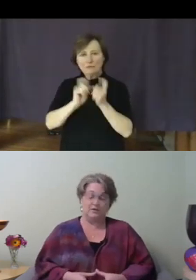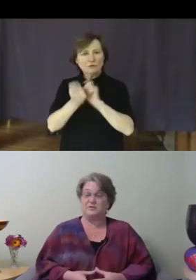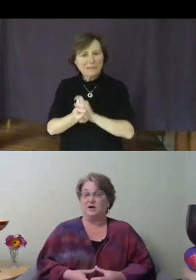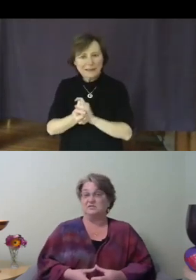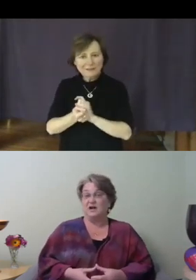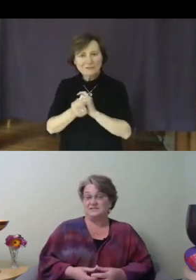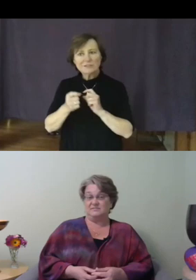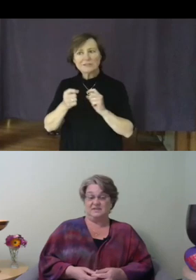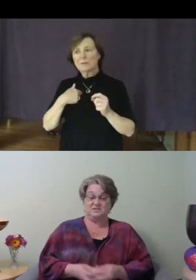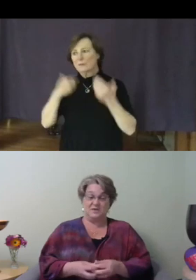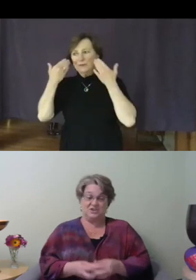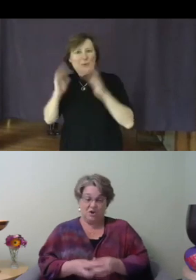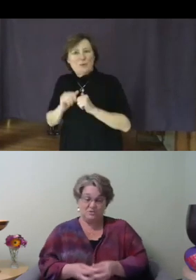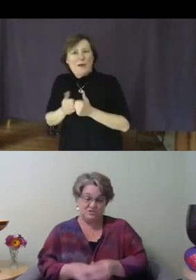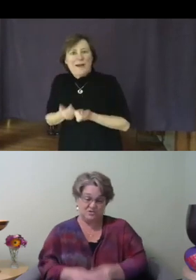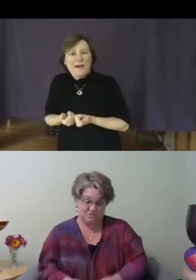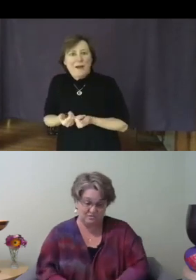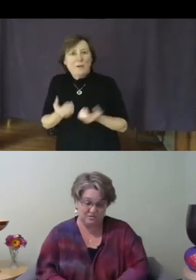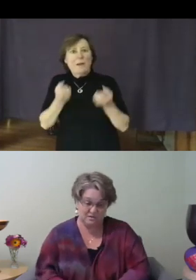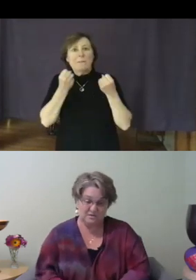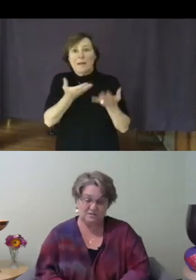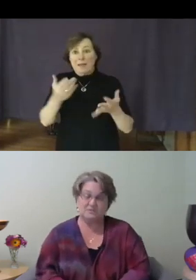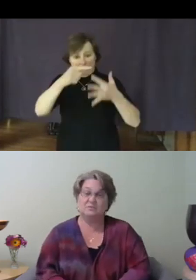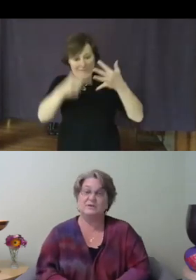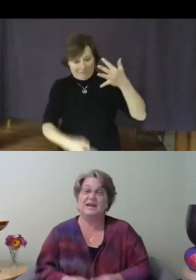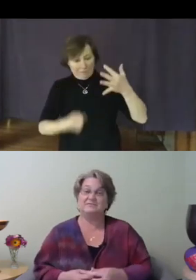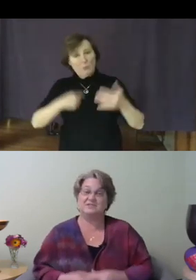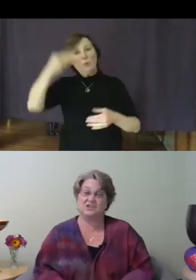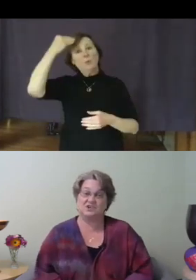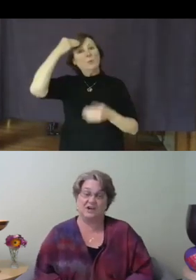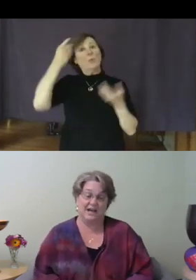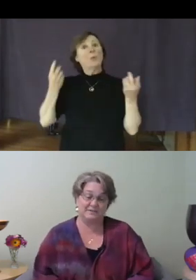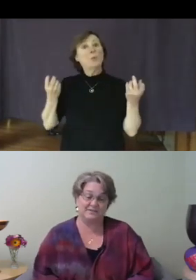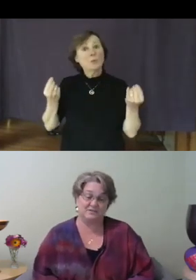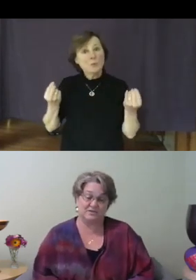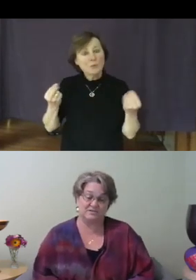there are lots of things we know to do, we have to change our habits in order to